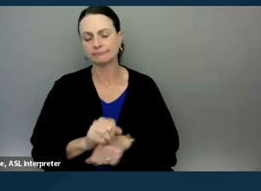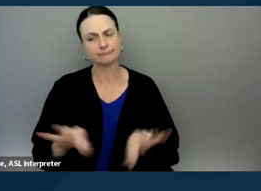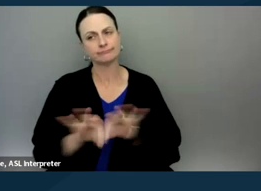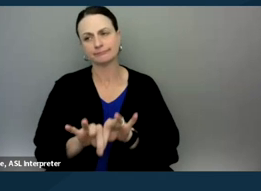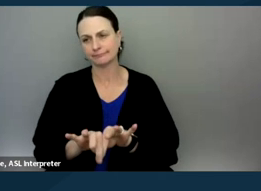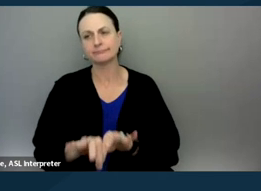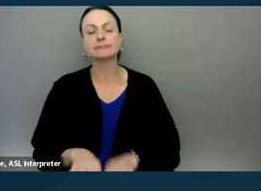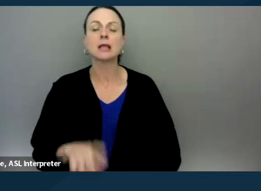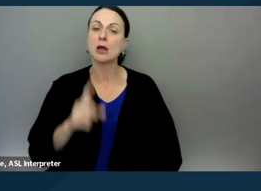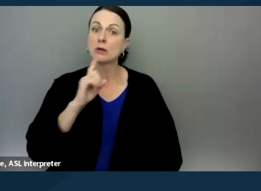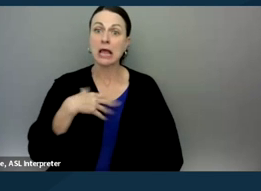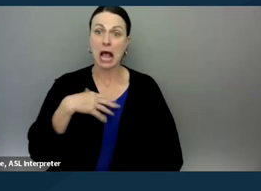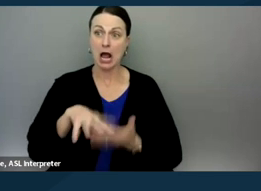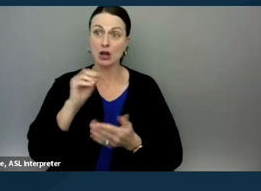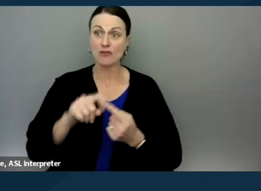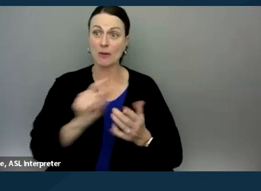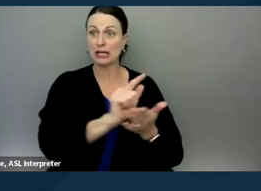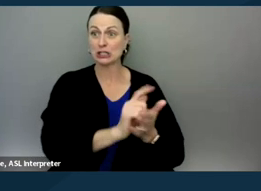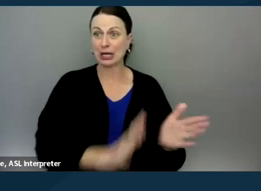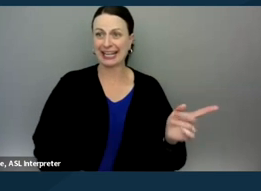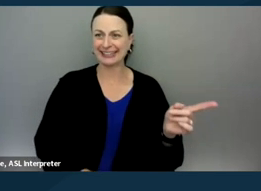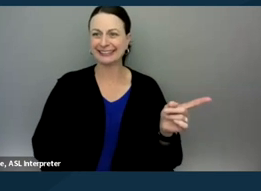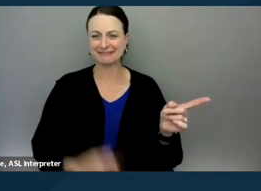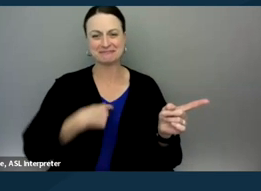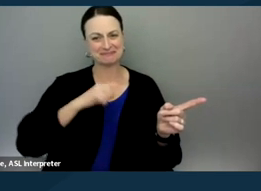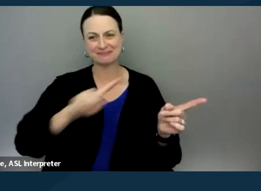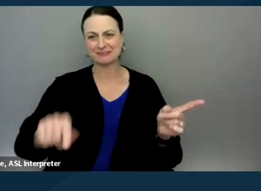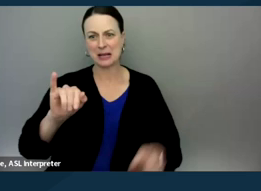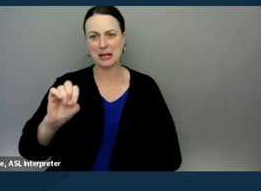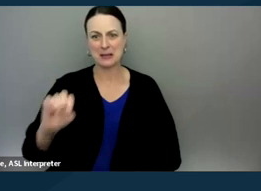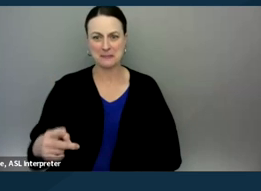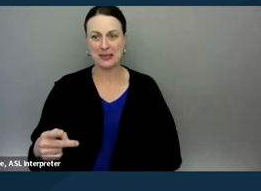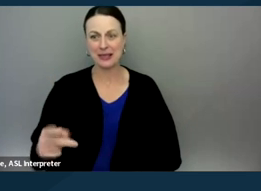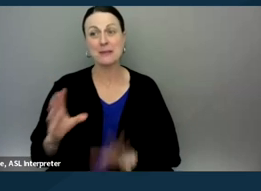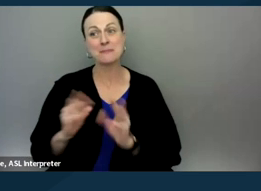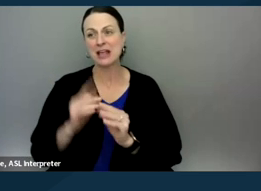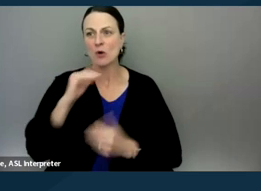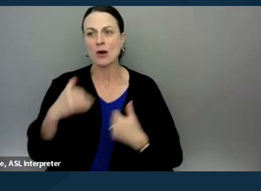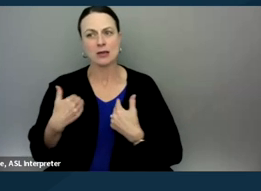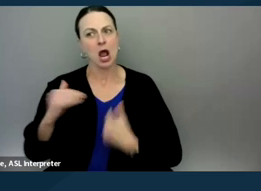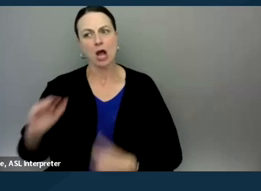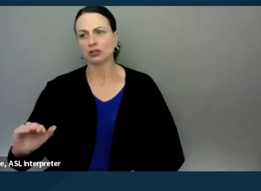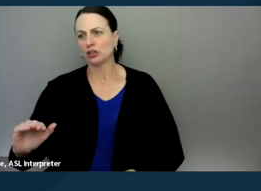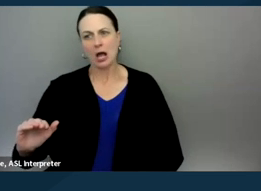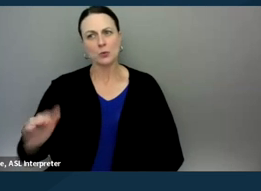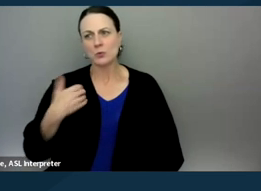And I actually learned this from an attorney. I once went to an IEP meeting for a very young child who was being expelled,